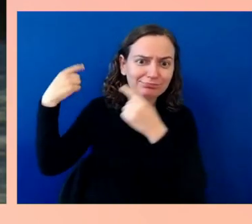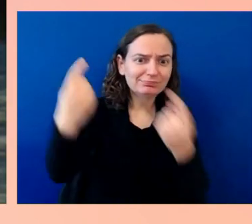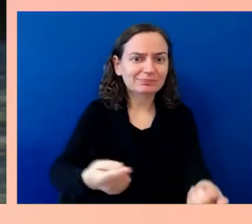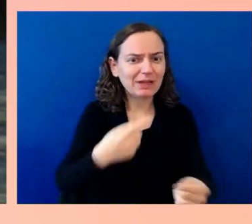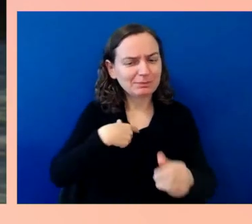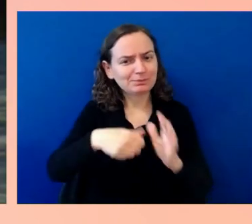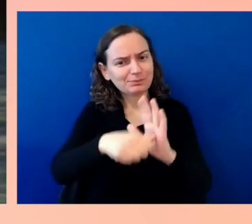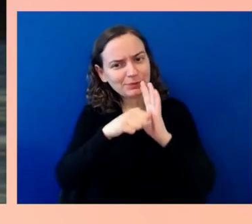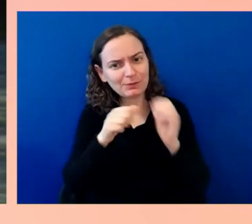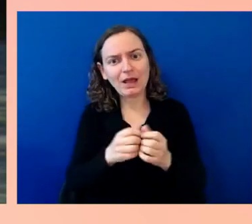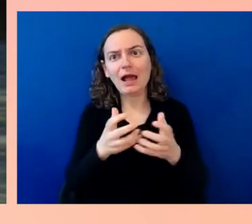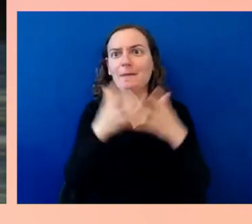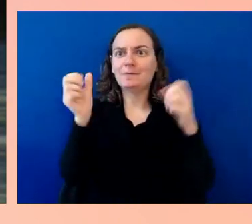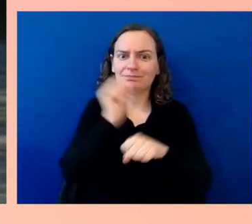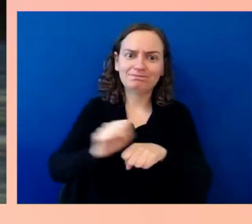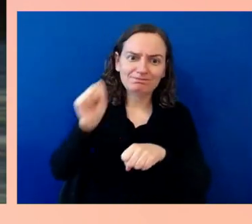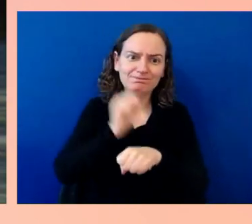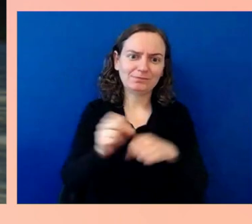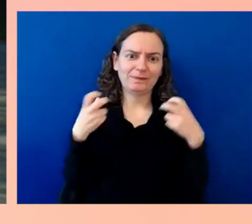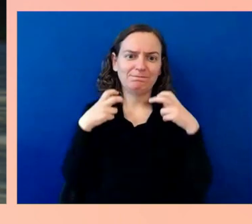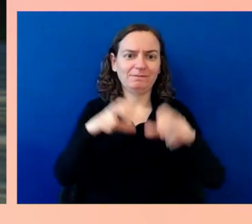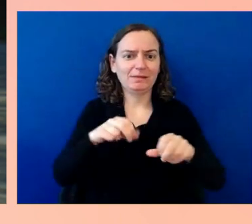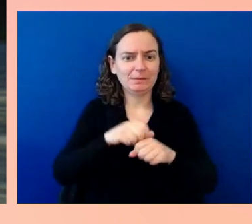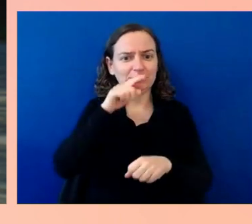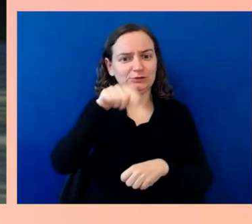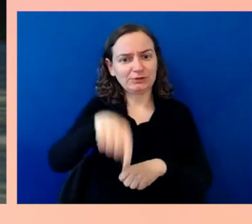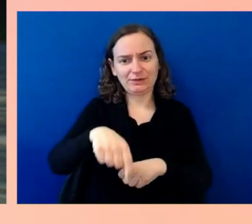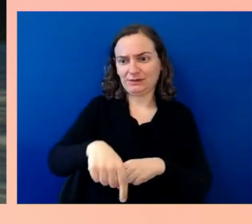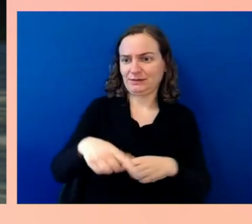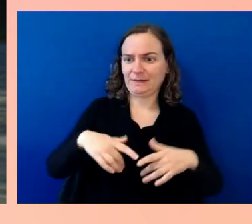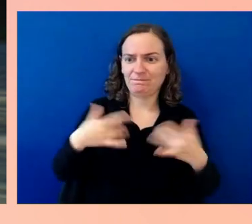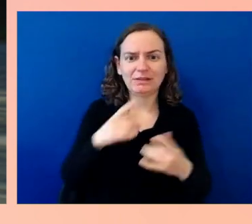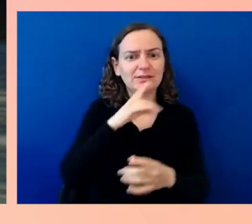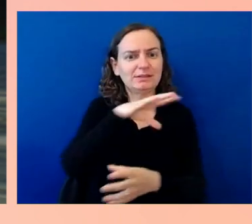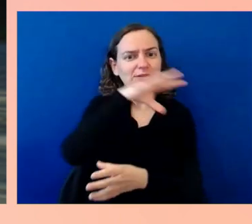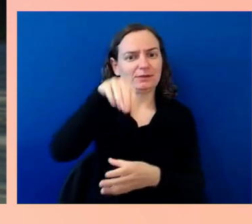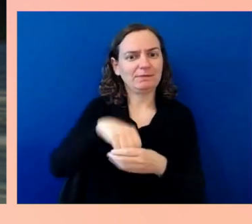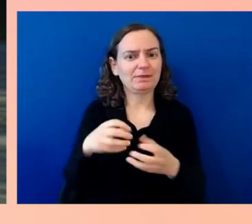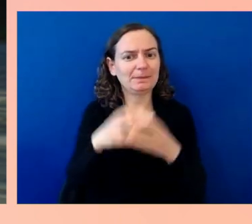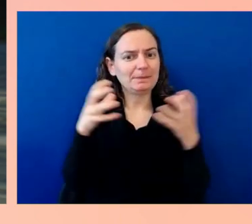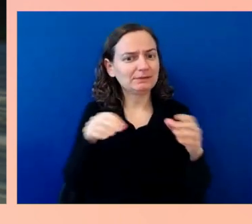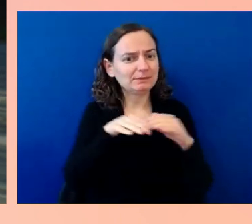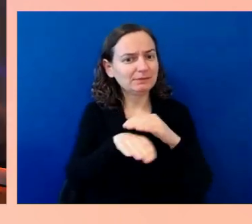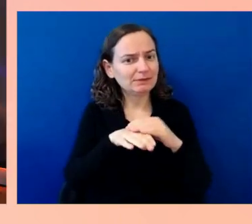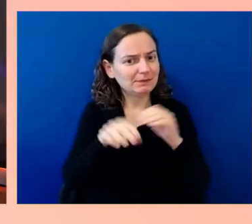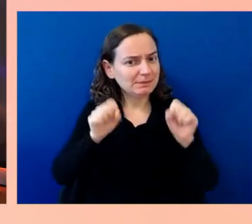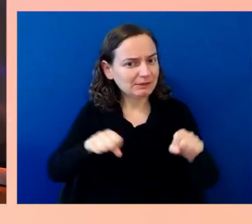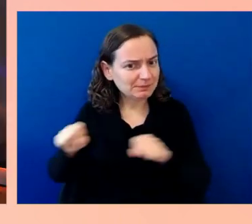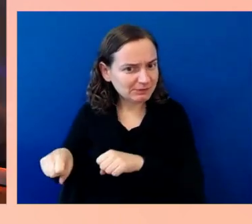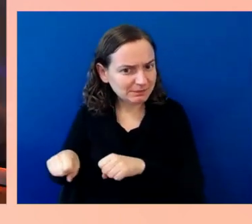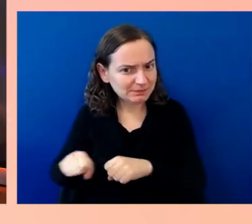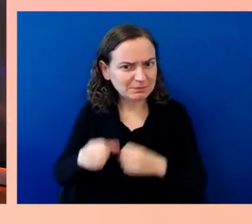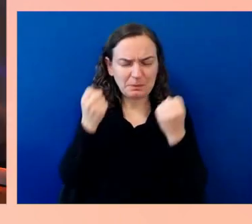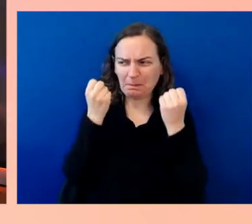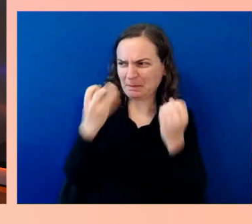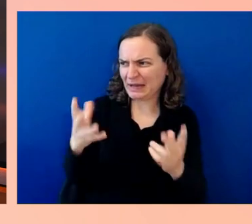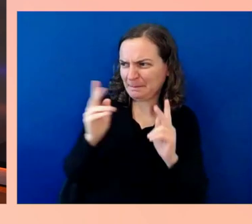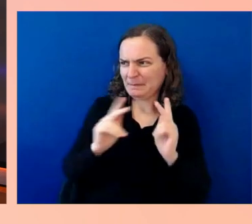sure events are inclusive and reach as many people as possible. You are constantly experimenting,